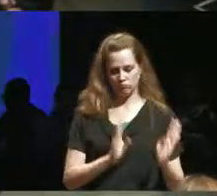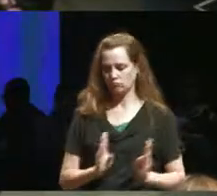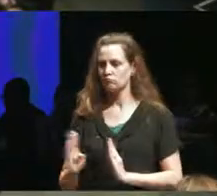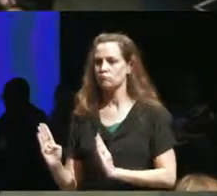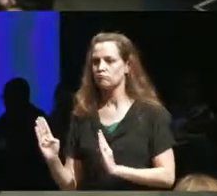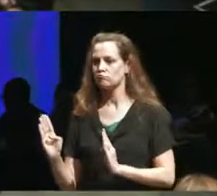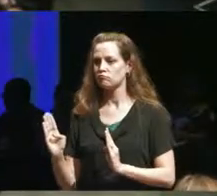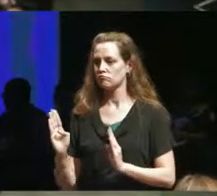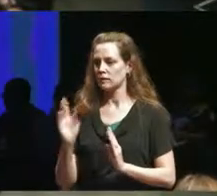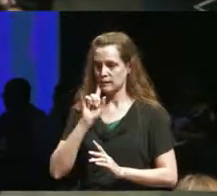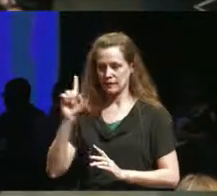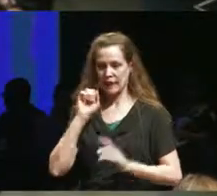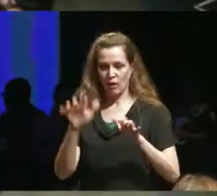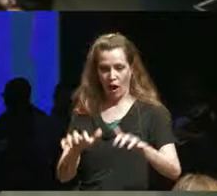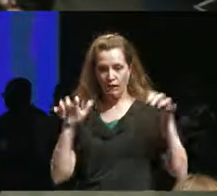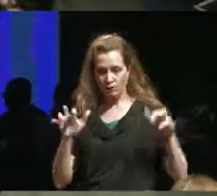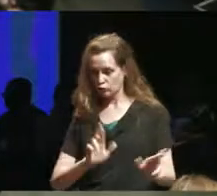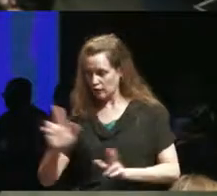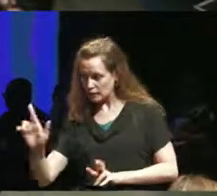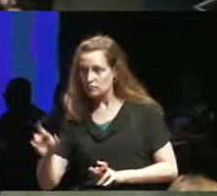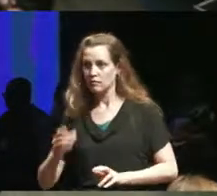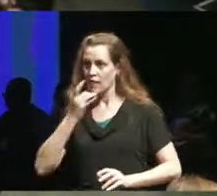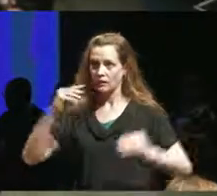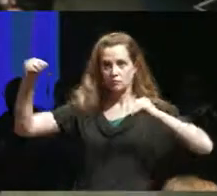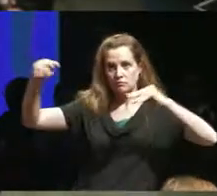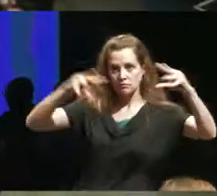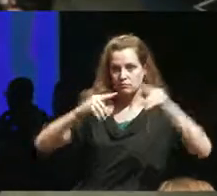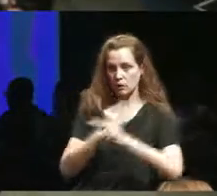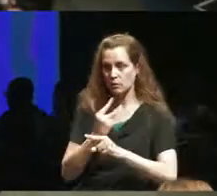for deaf audience members to make sure that the actors were comfortable and